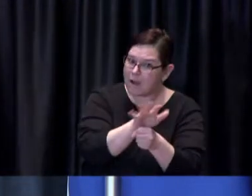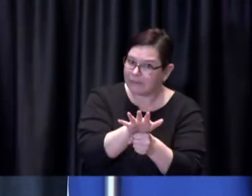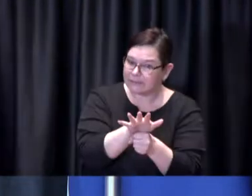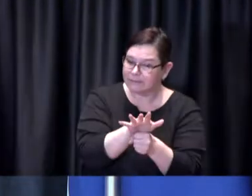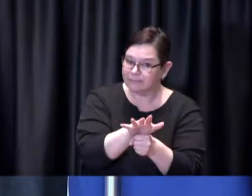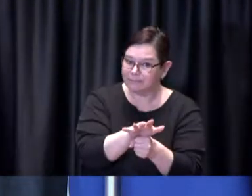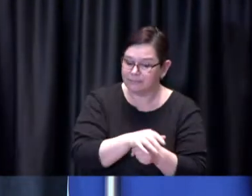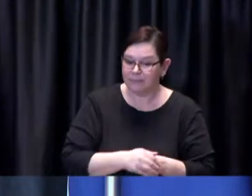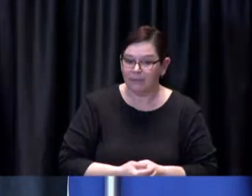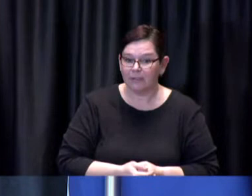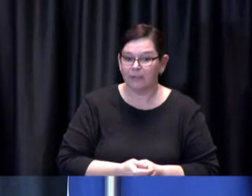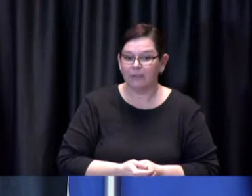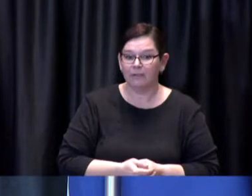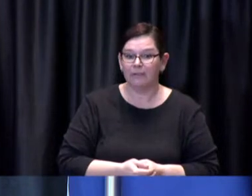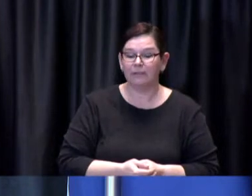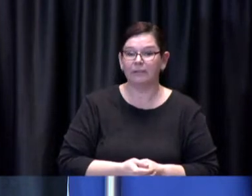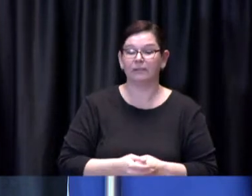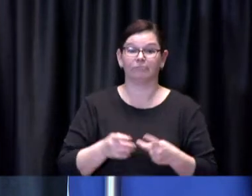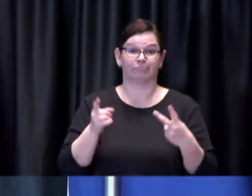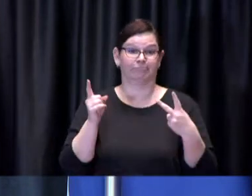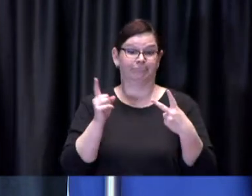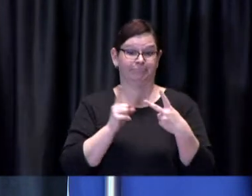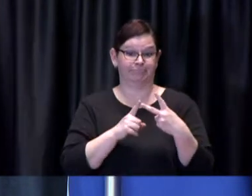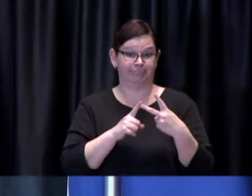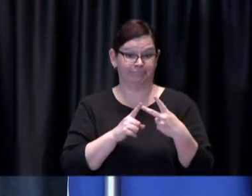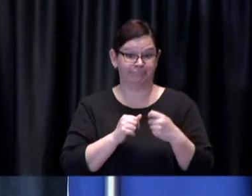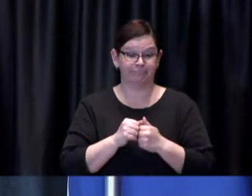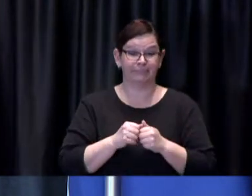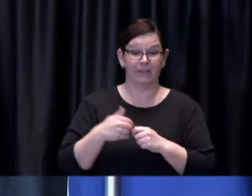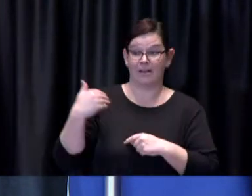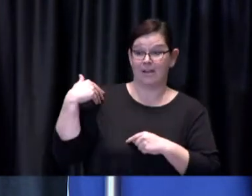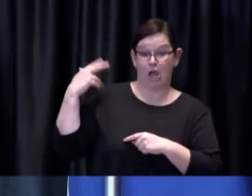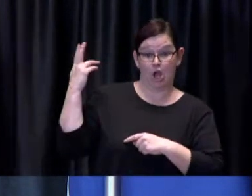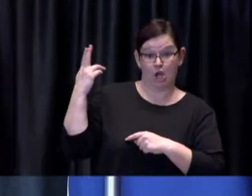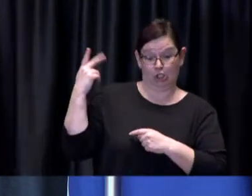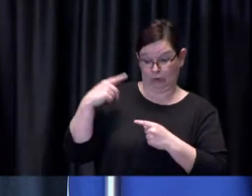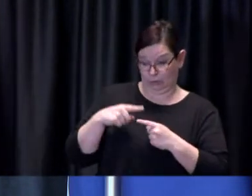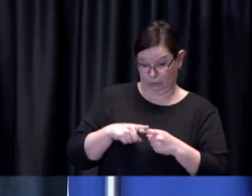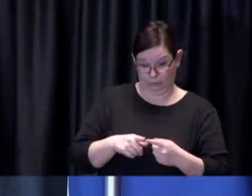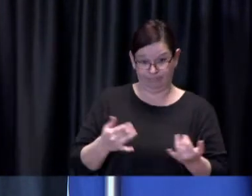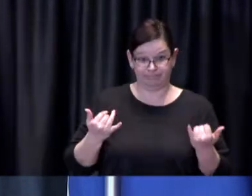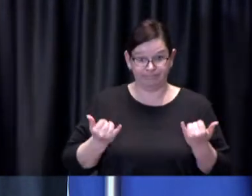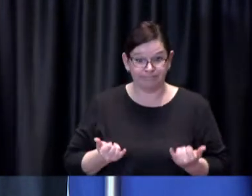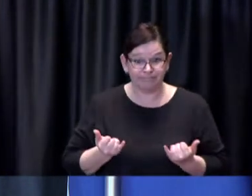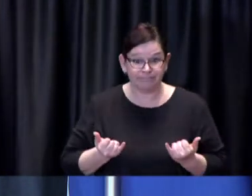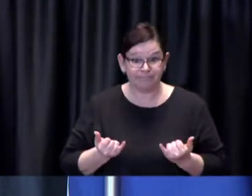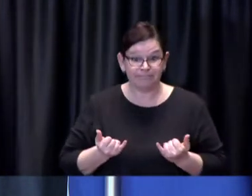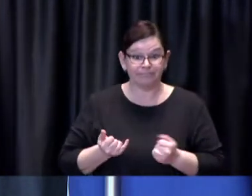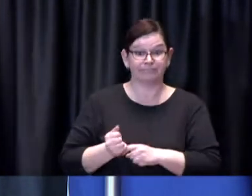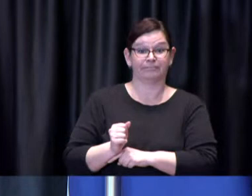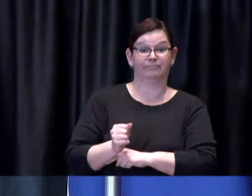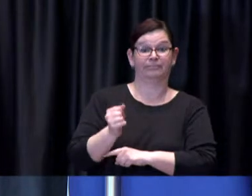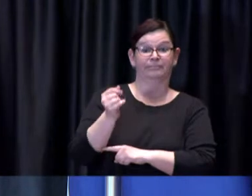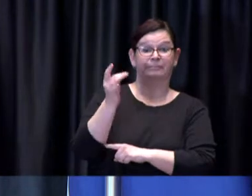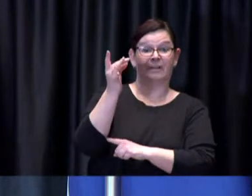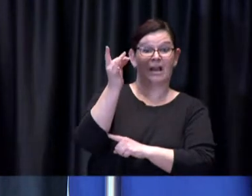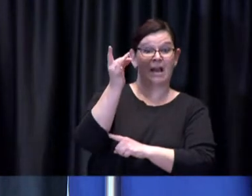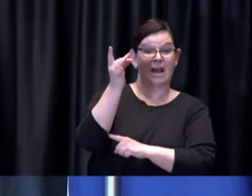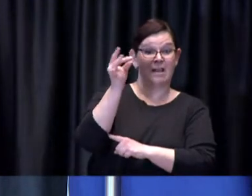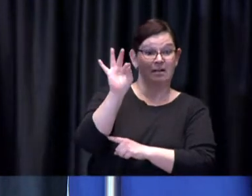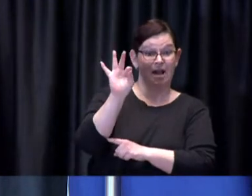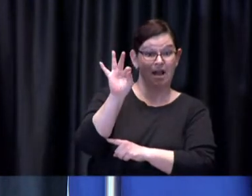Second, from last Thursday until today, 89 people have been admitted to hospital.